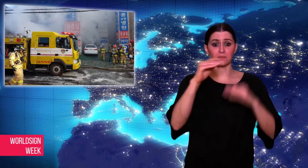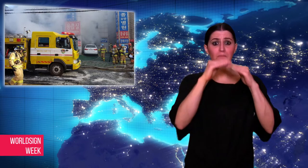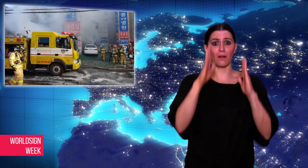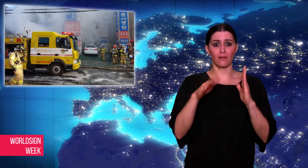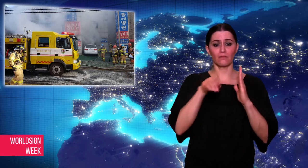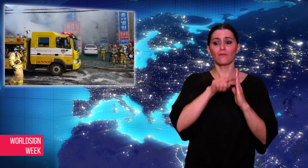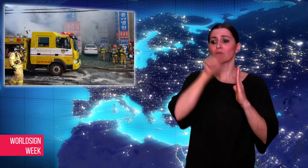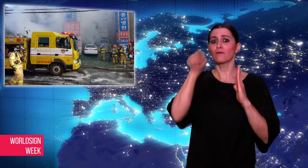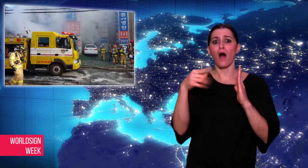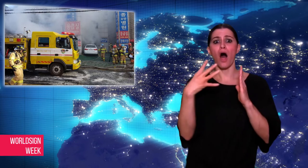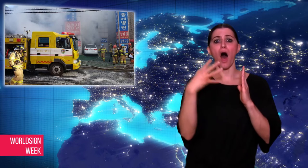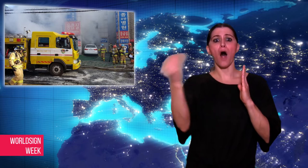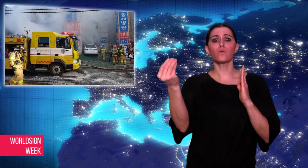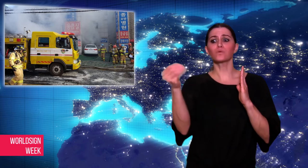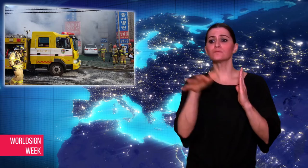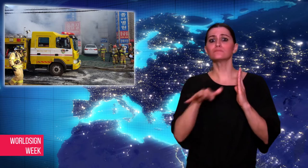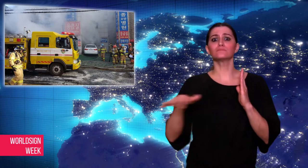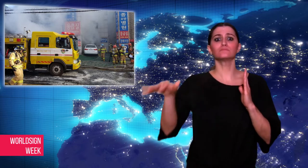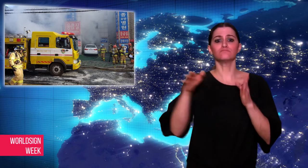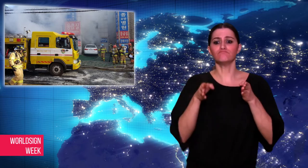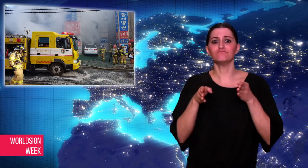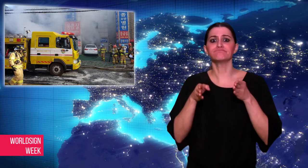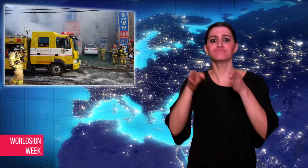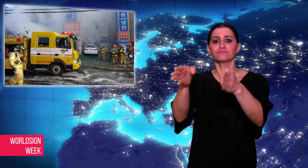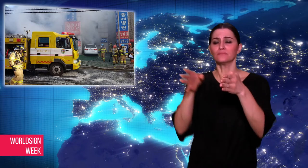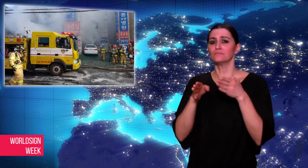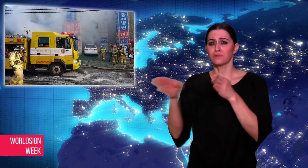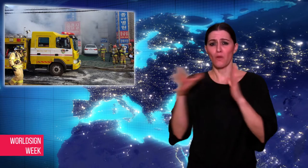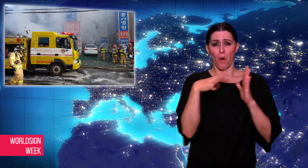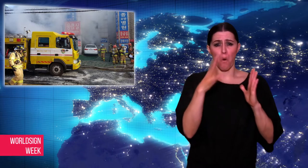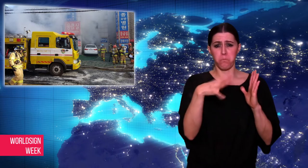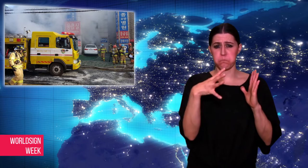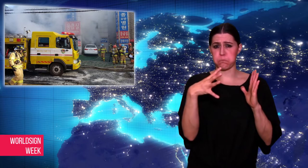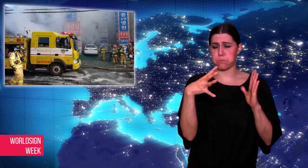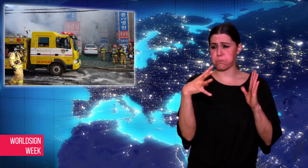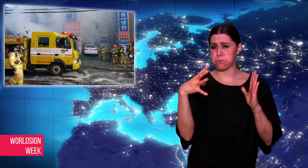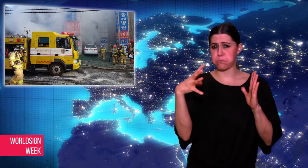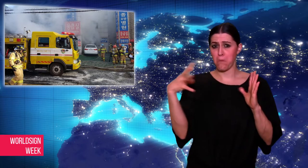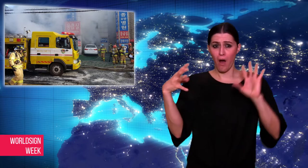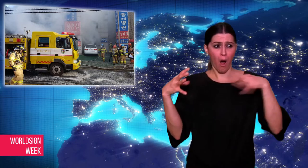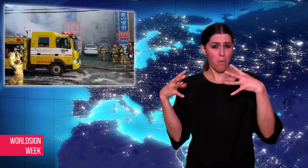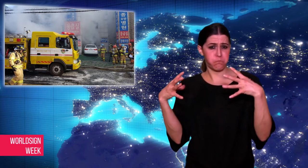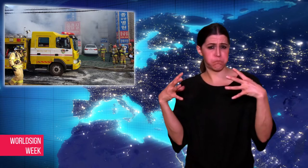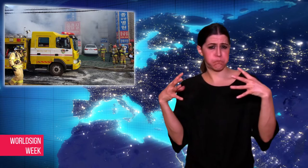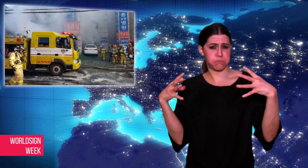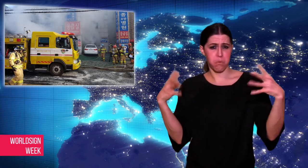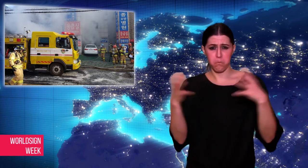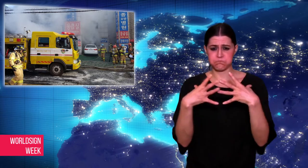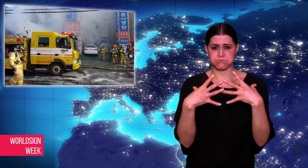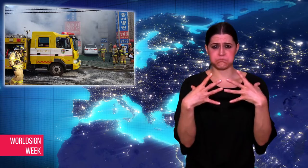and took firefighters three hours to